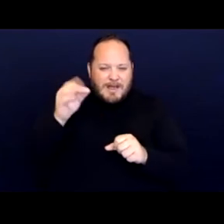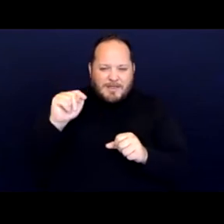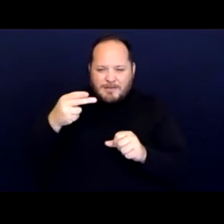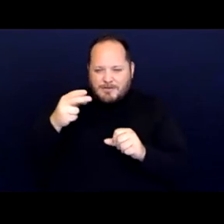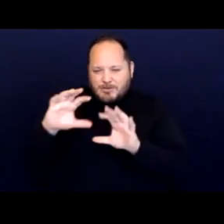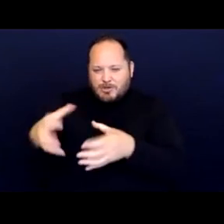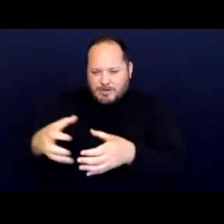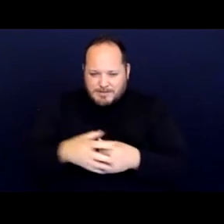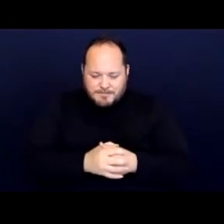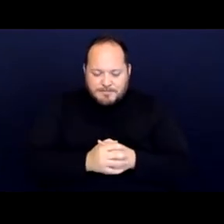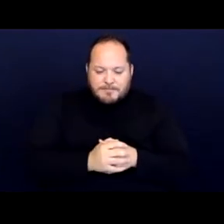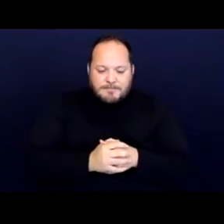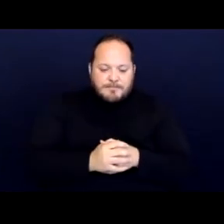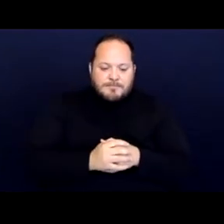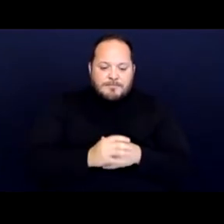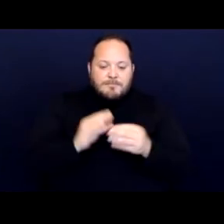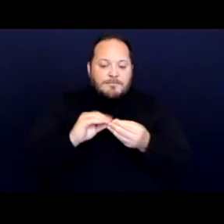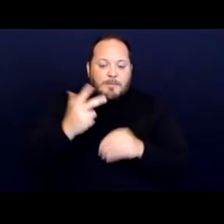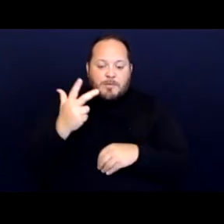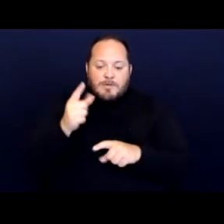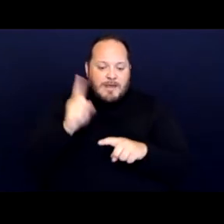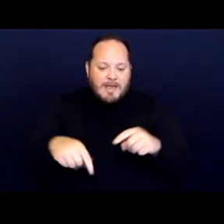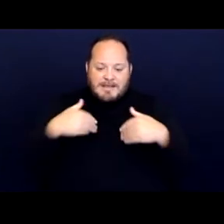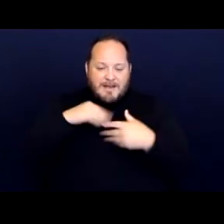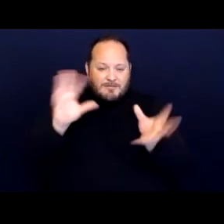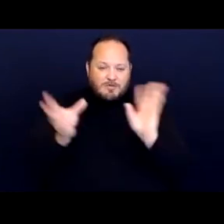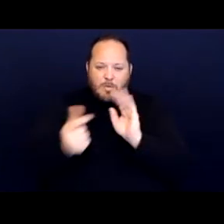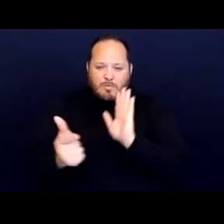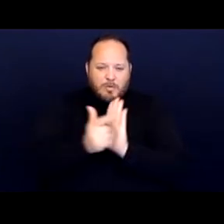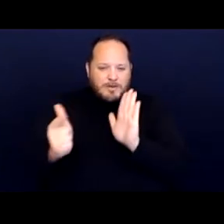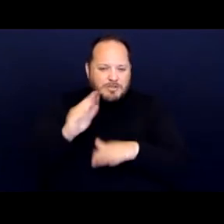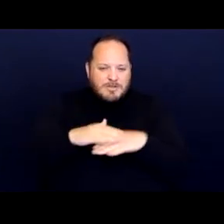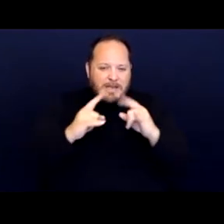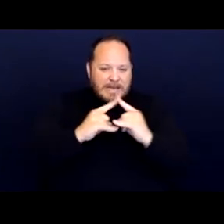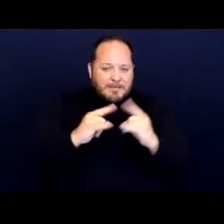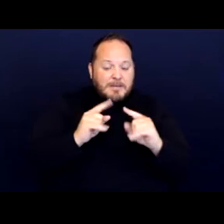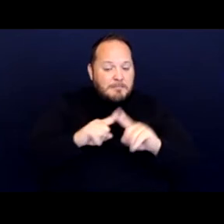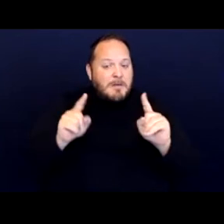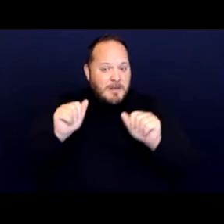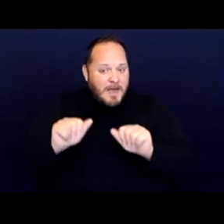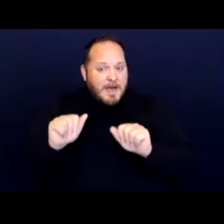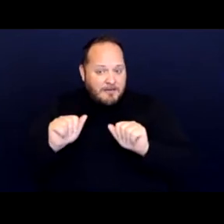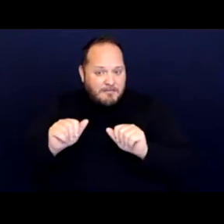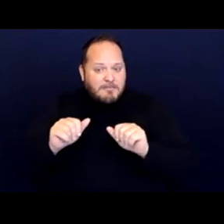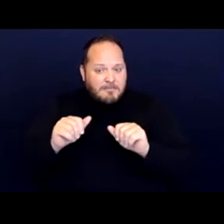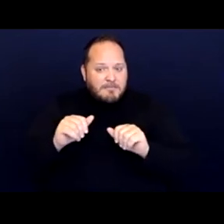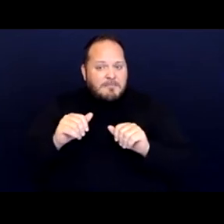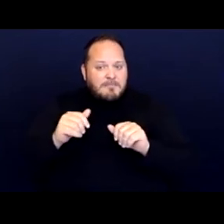For number three you can't have total prohibitions on camping but there have been cases that provide that it's okay